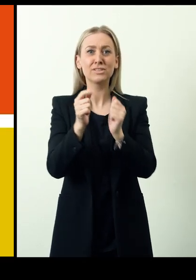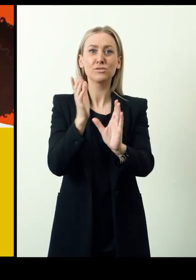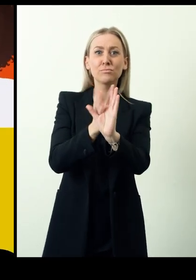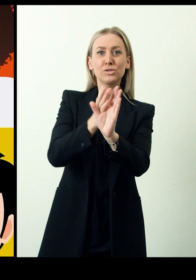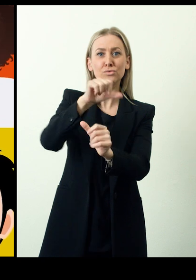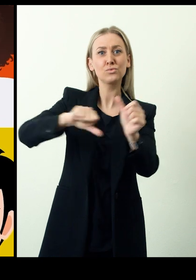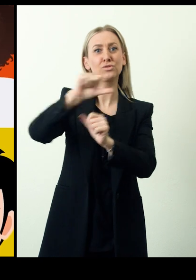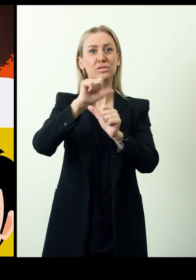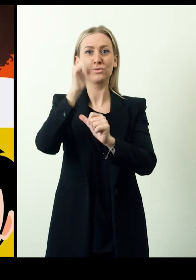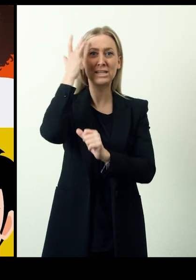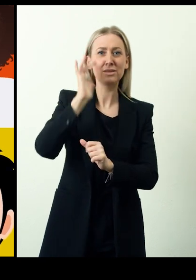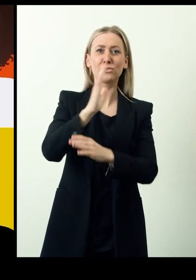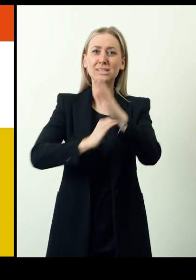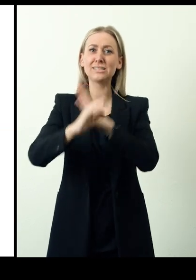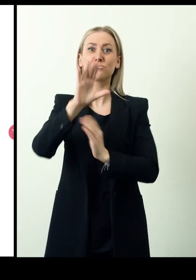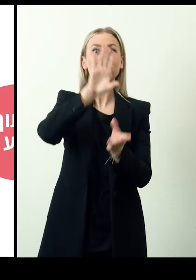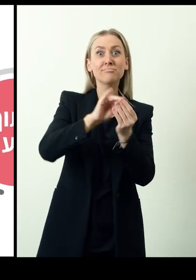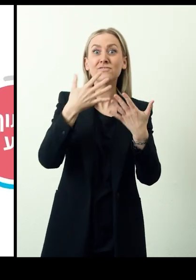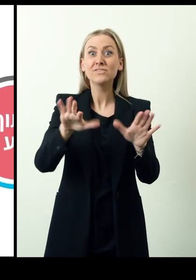of persons with psychosocial and intellectual disabilities.